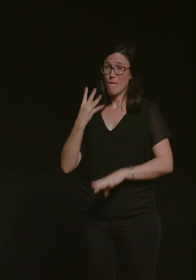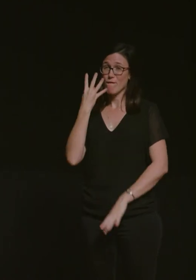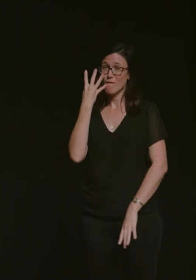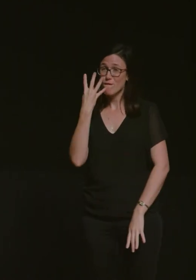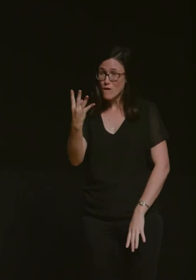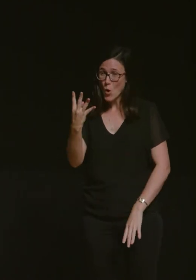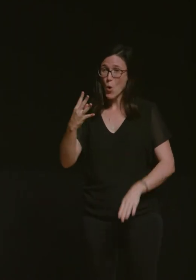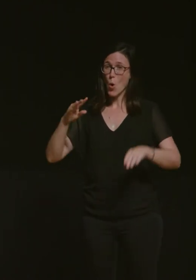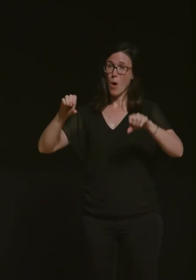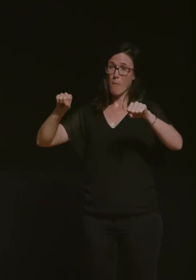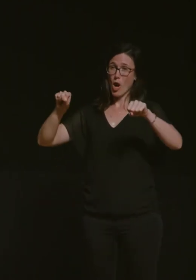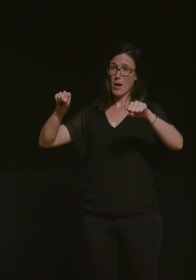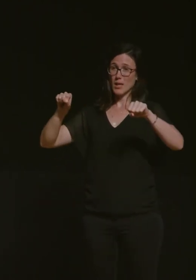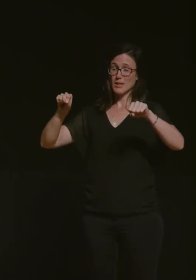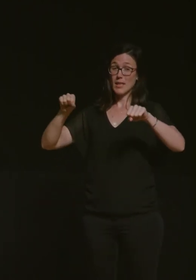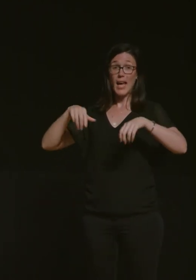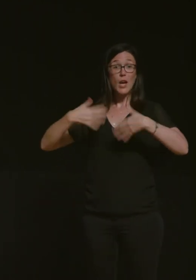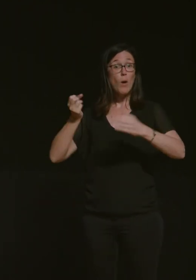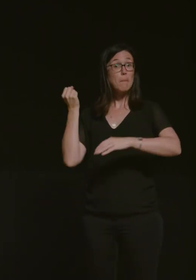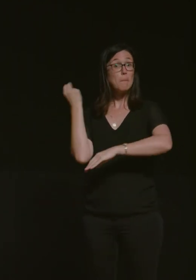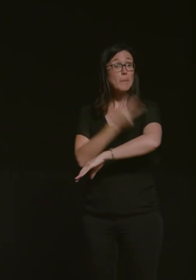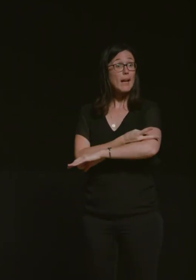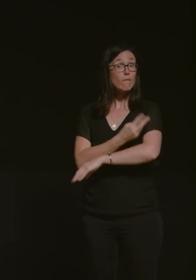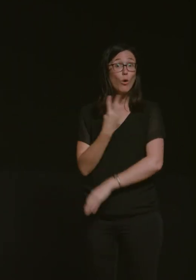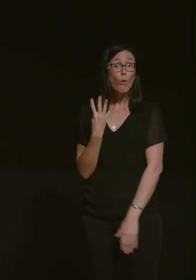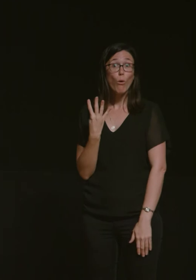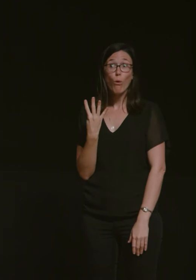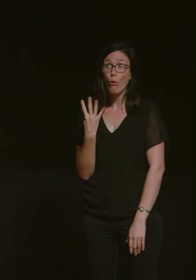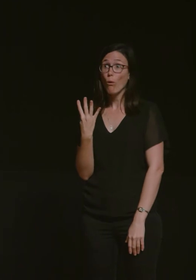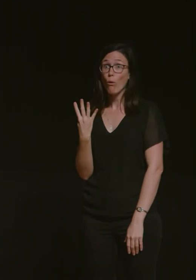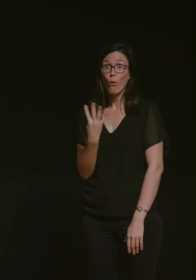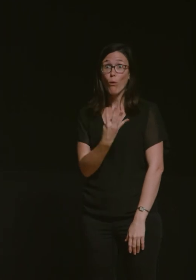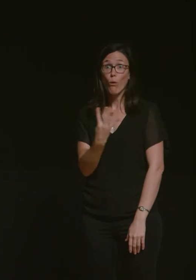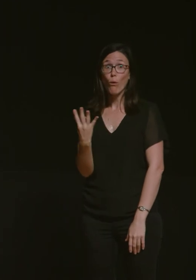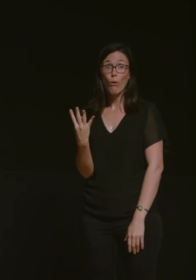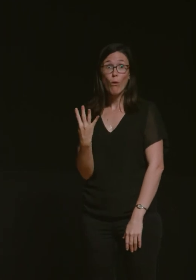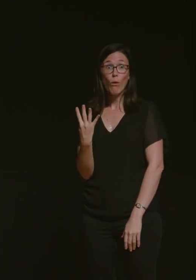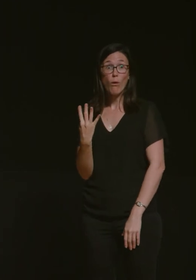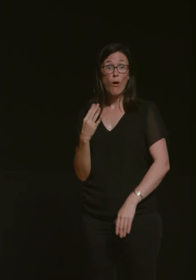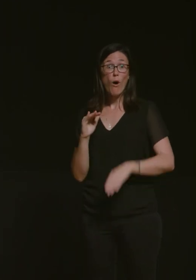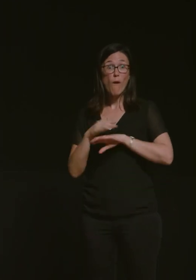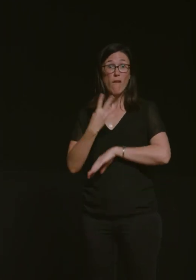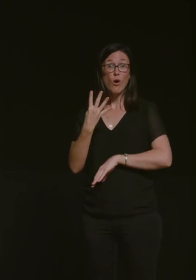can anyone beat that i'm just really curious is anybody scrapped more than four you how many